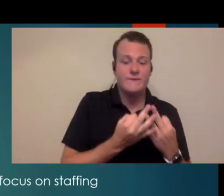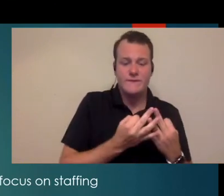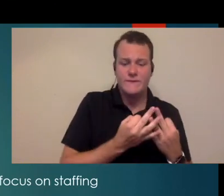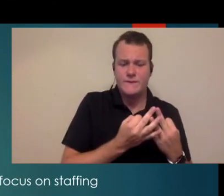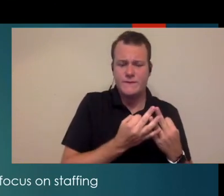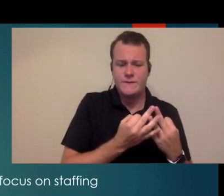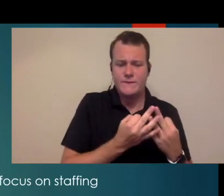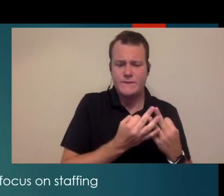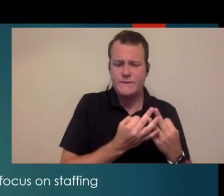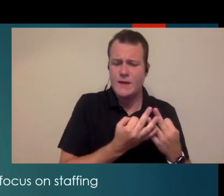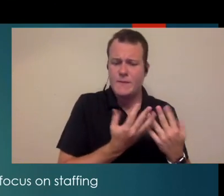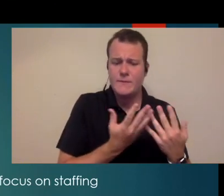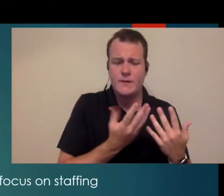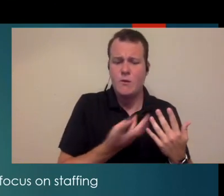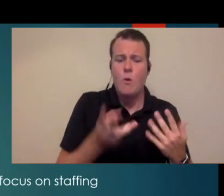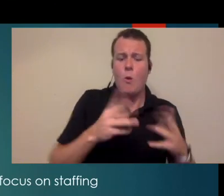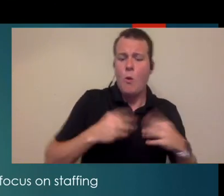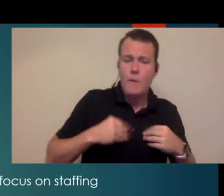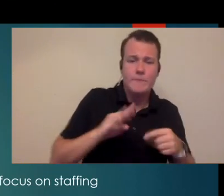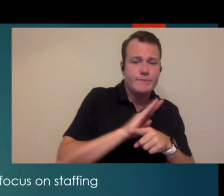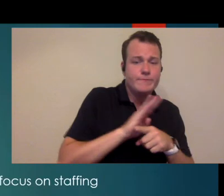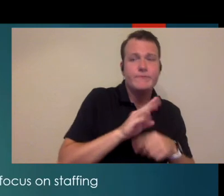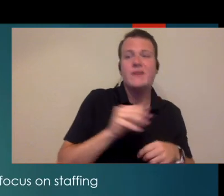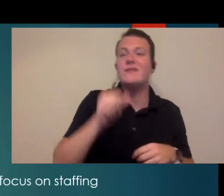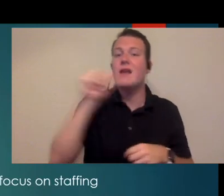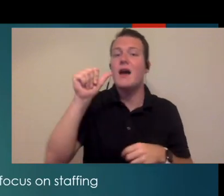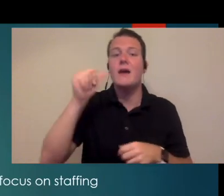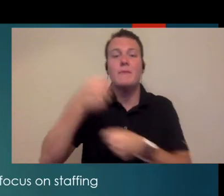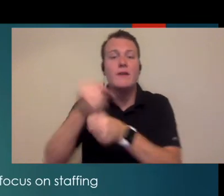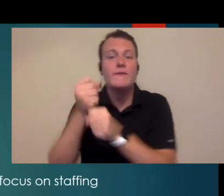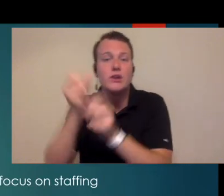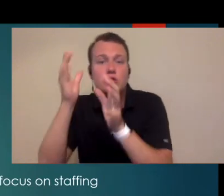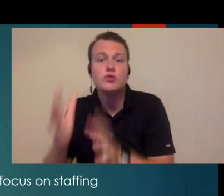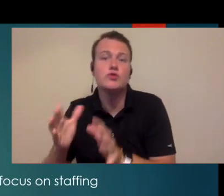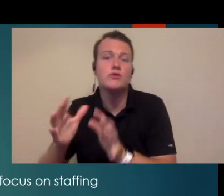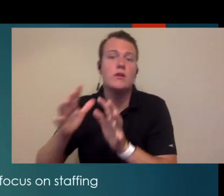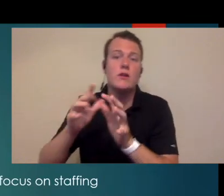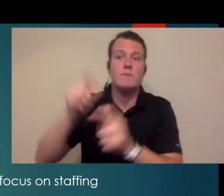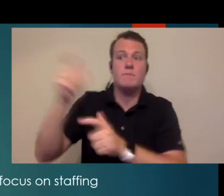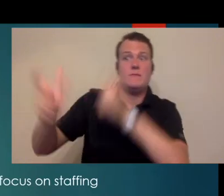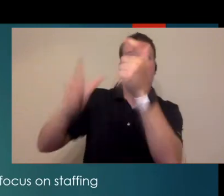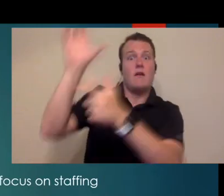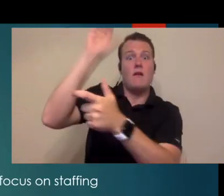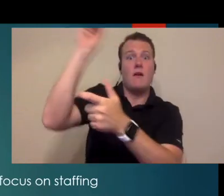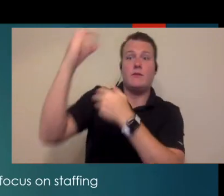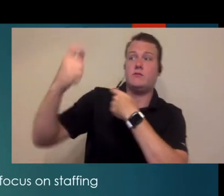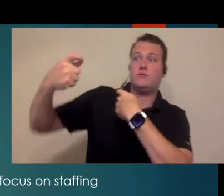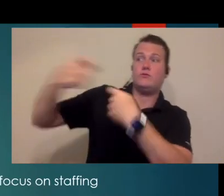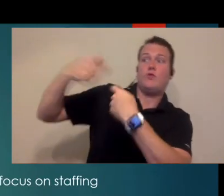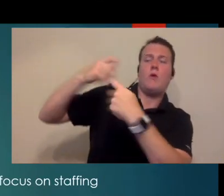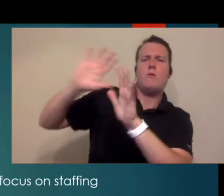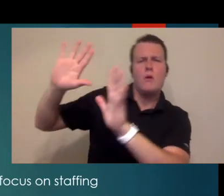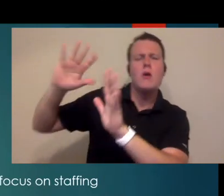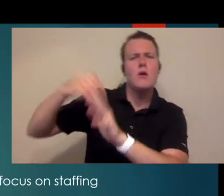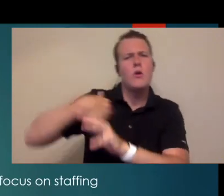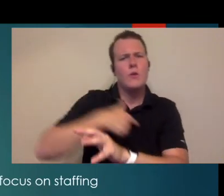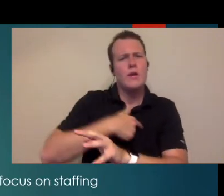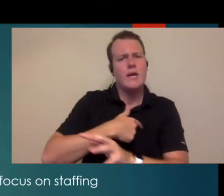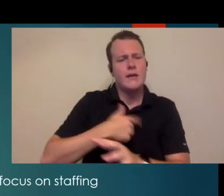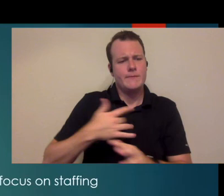family owns our practice so we are not governed by any kind of hospital or manufacturer which really allows us to be pretty flexible in how we set things